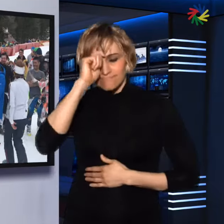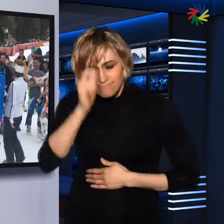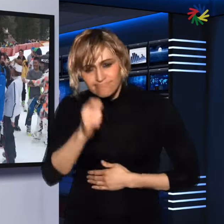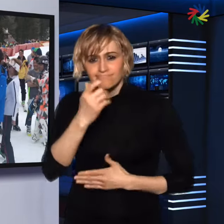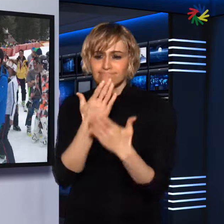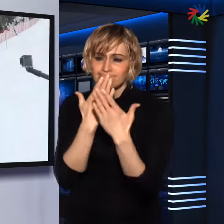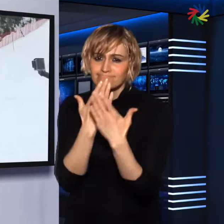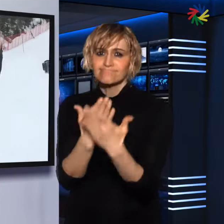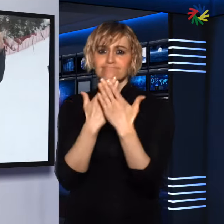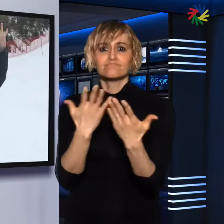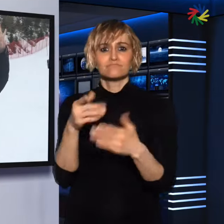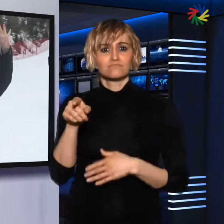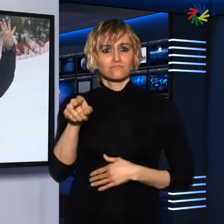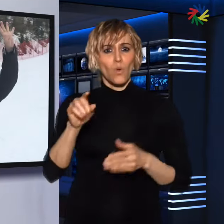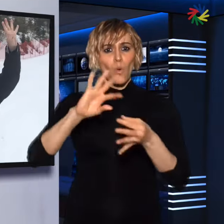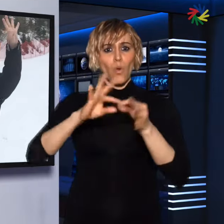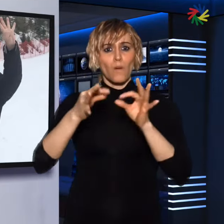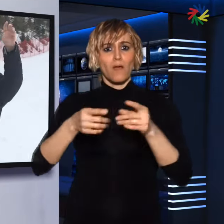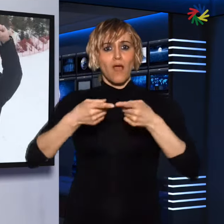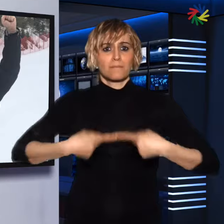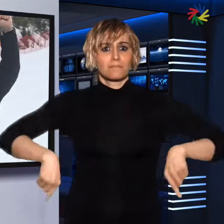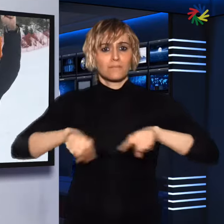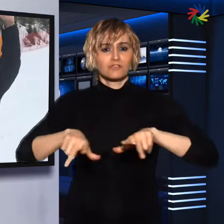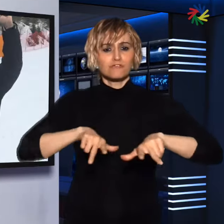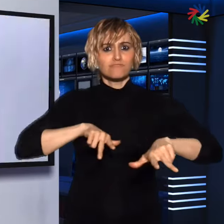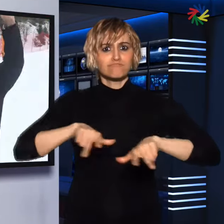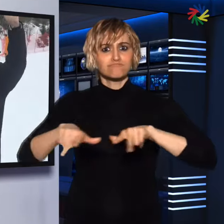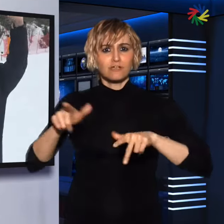the Organising Committee for its commitment in